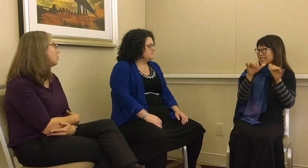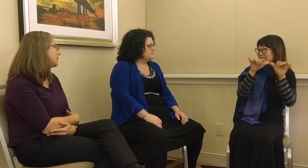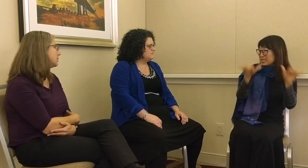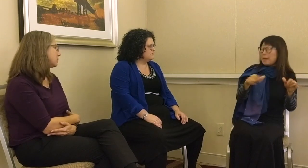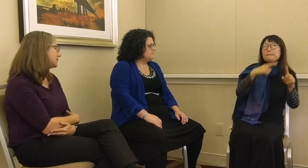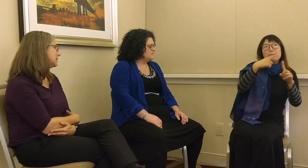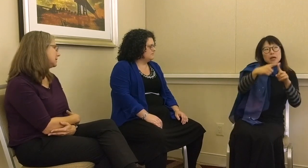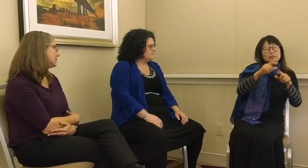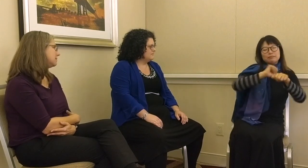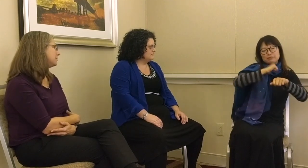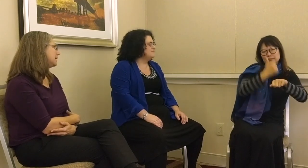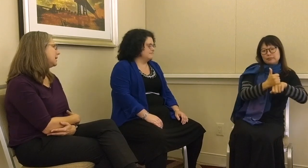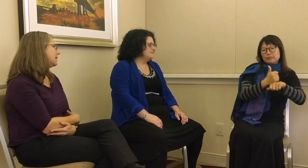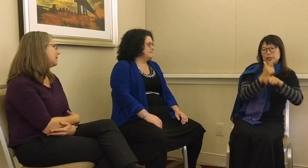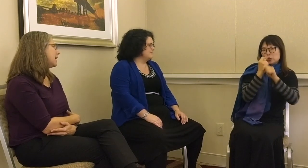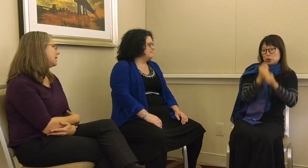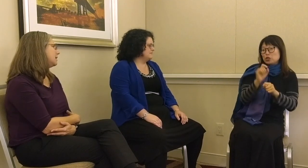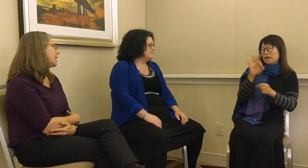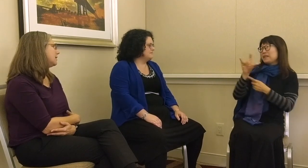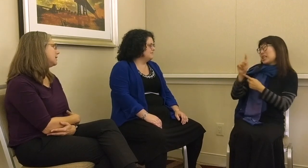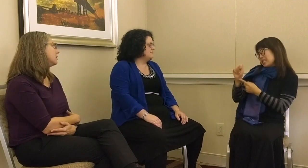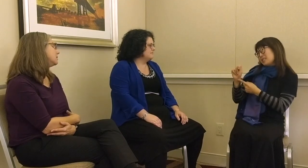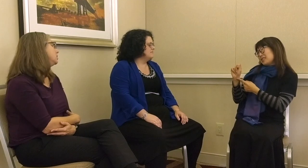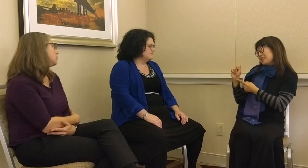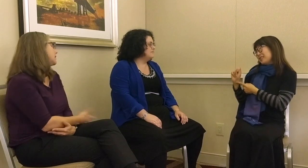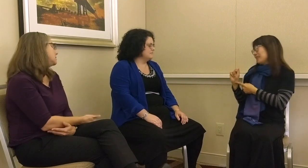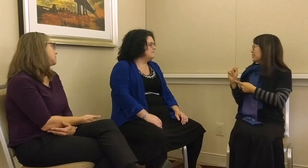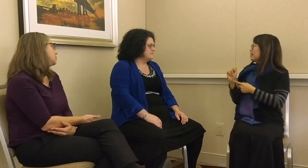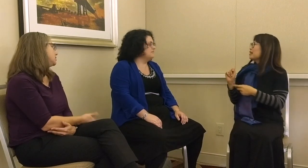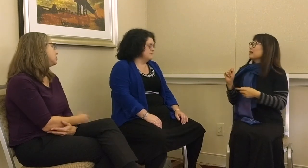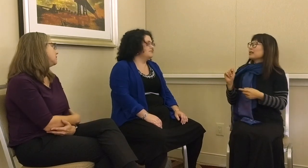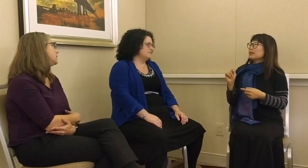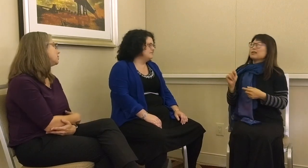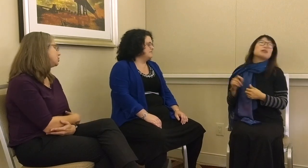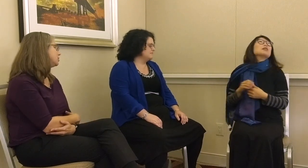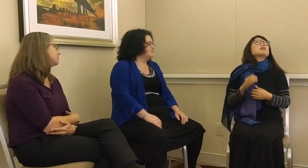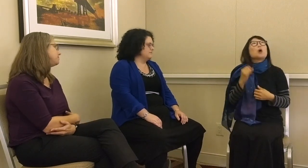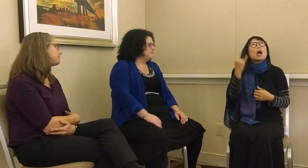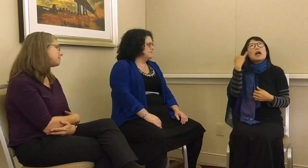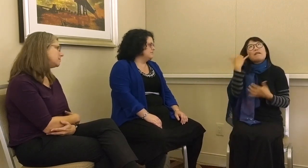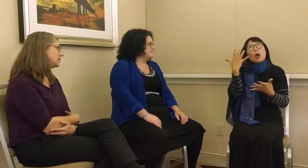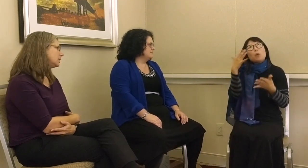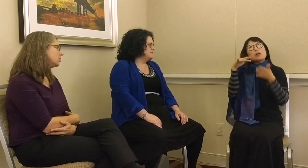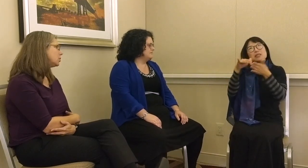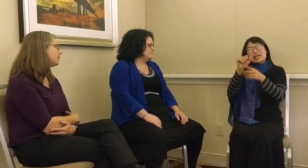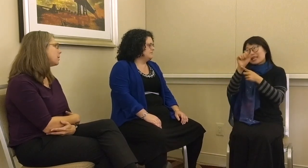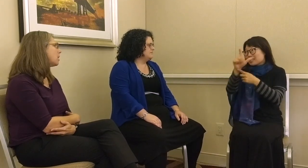only the written system, I think that’s the tradition of literature. If I wanted to